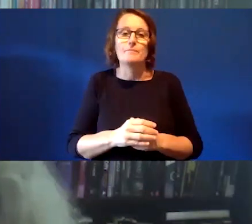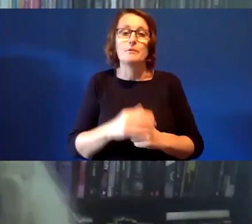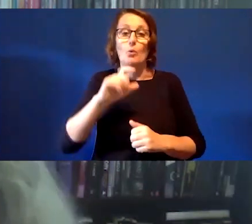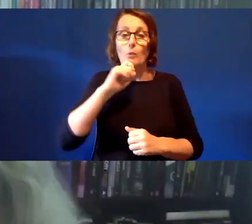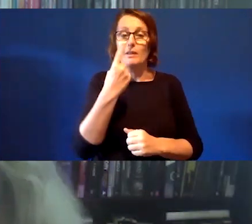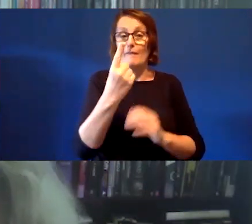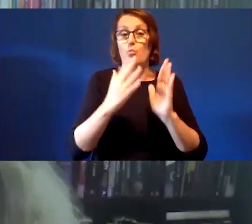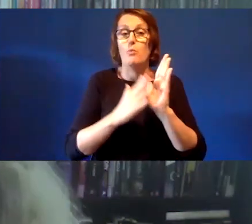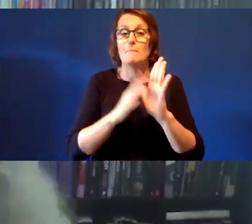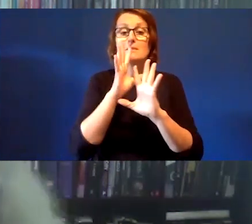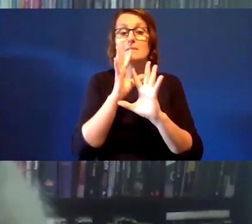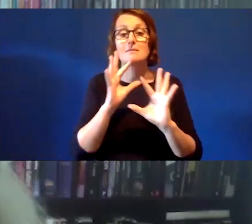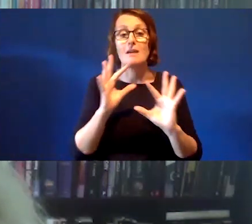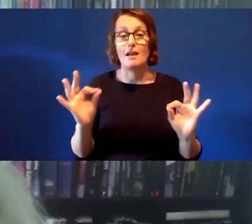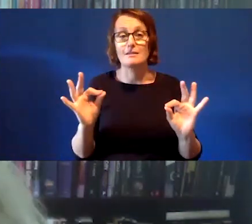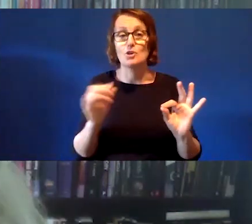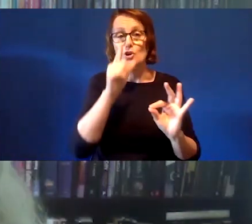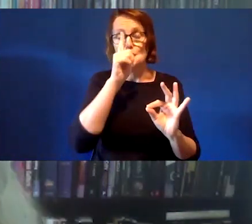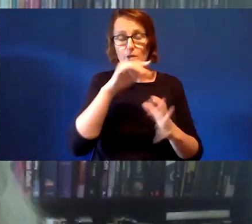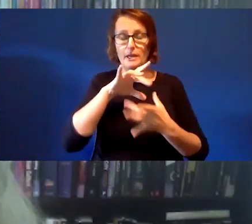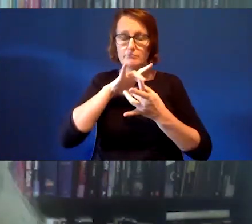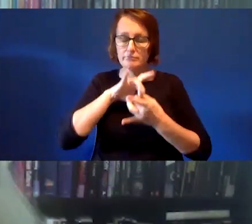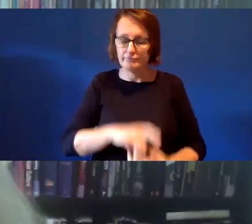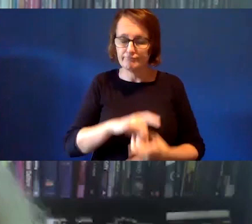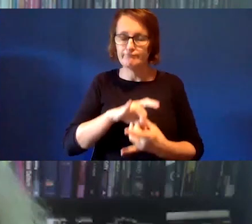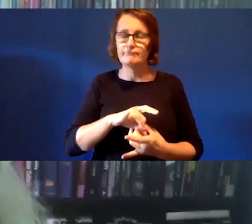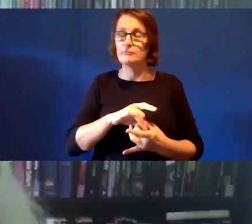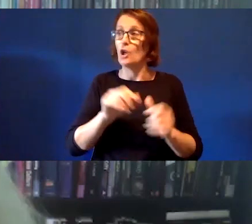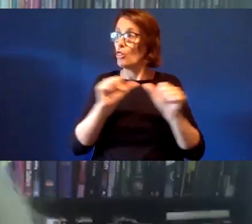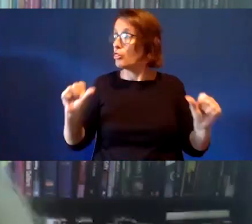silence, where you can connect to your body, to your room, to the land